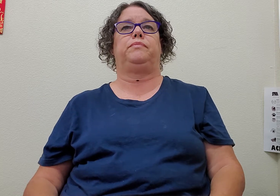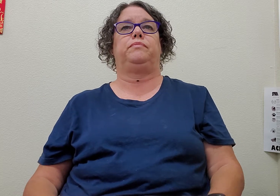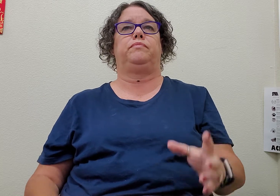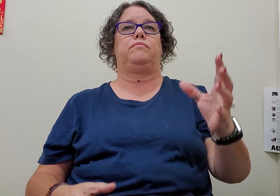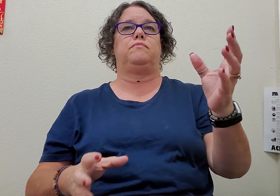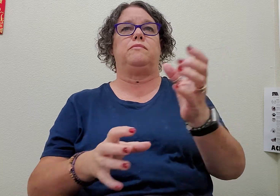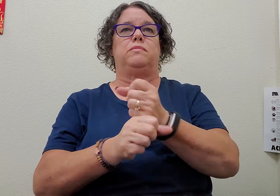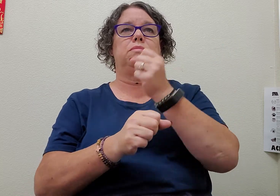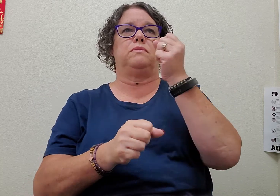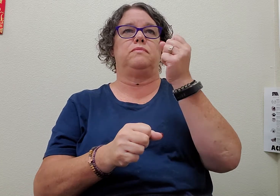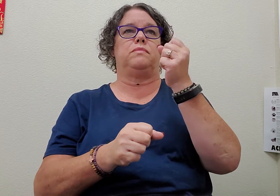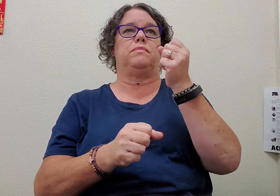win